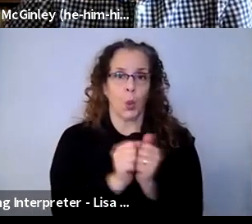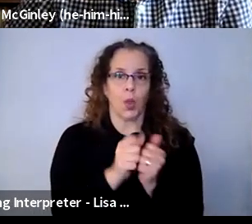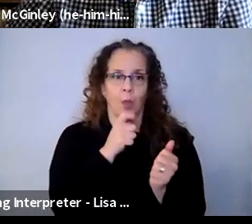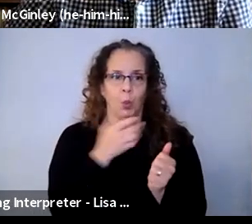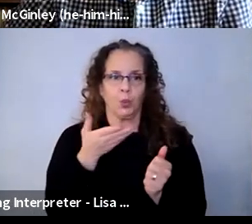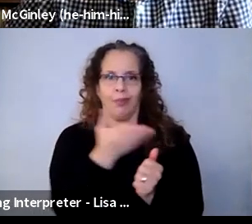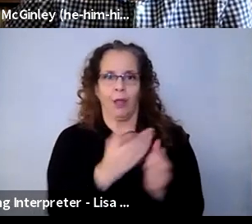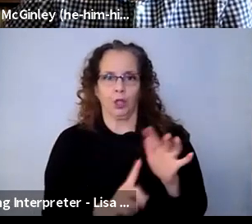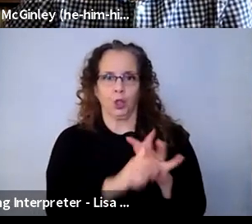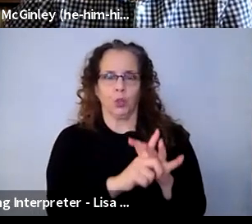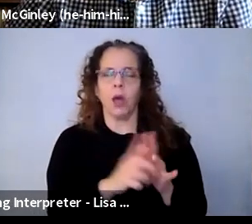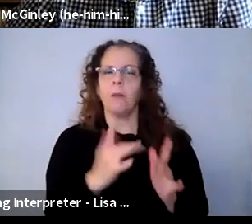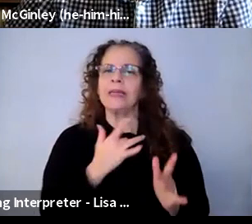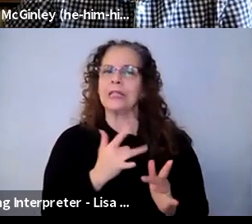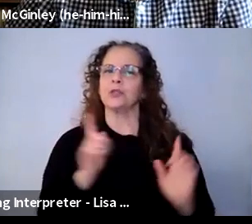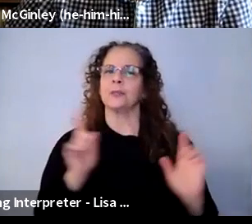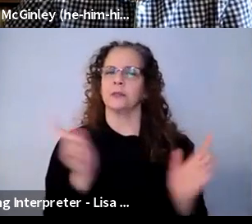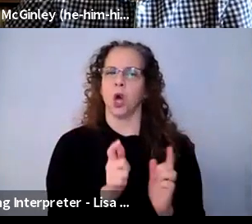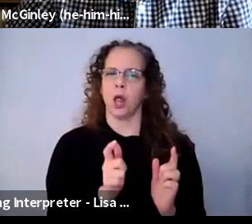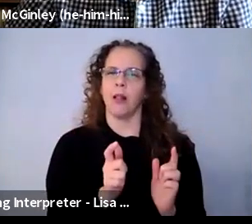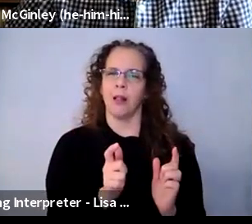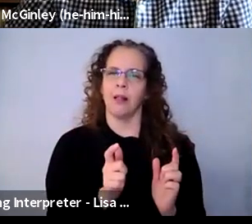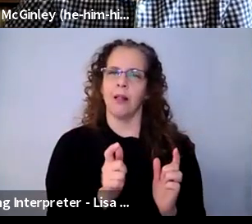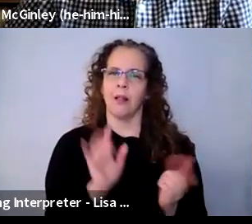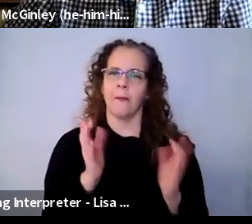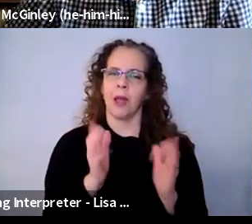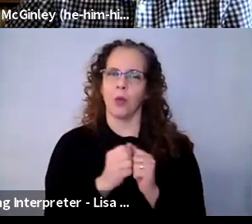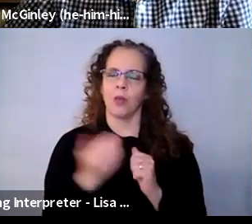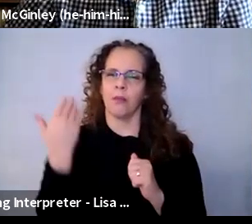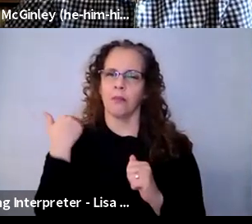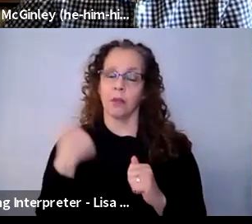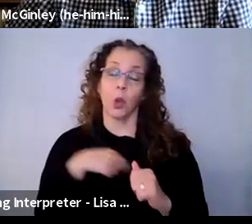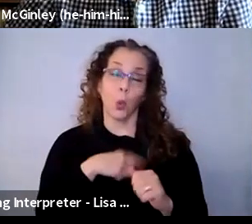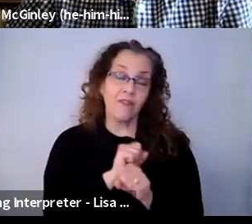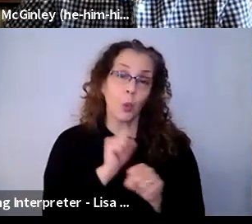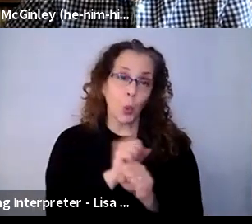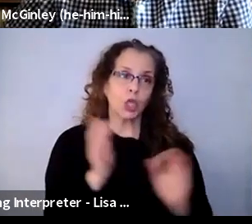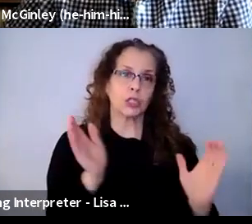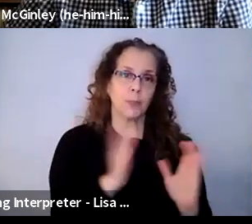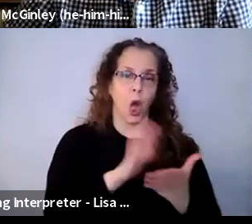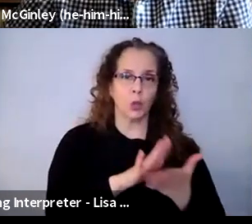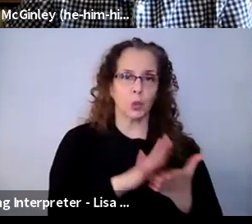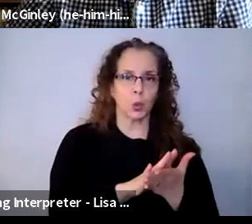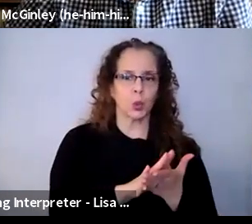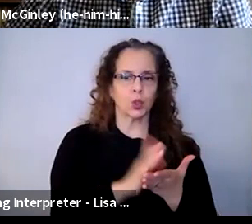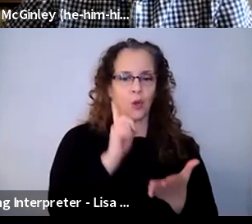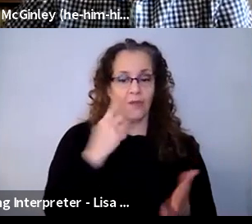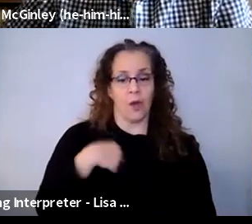to be smaller numbers. Now, you know, we worked in smaller schools to begin with, so class sizes sort of fluctuated and